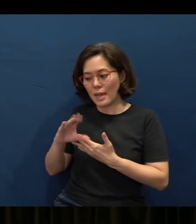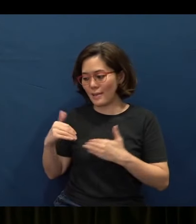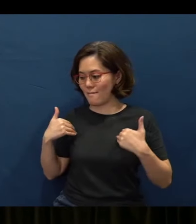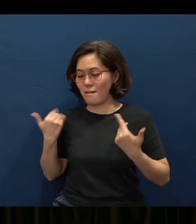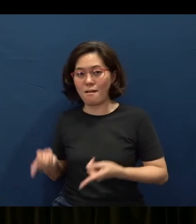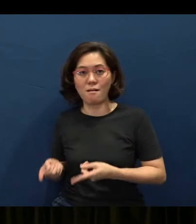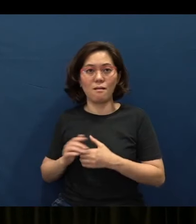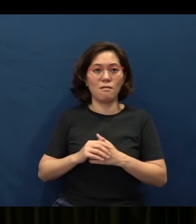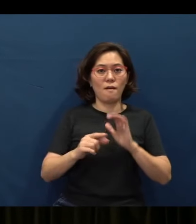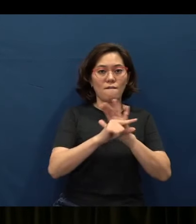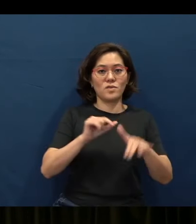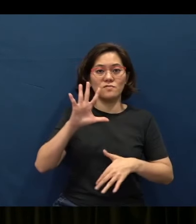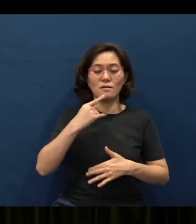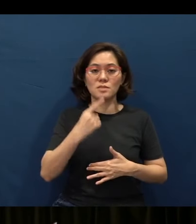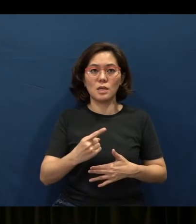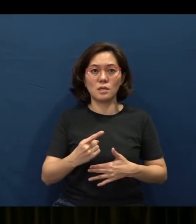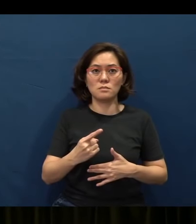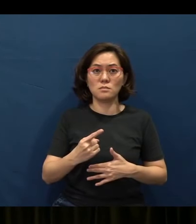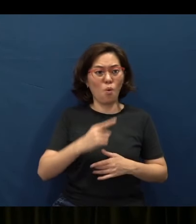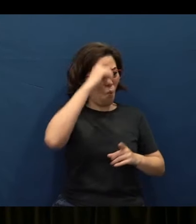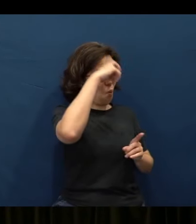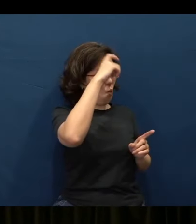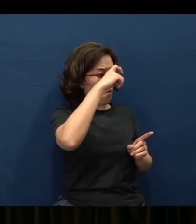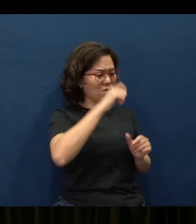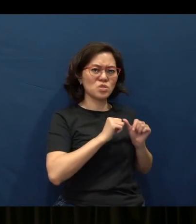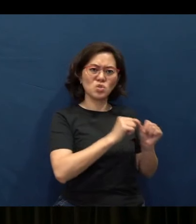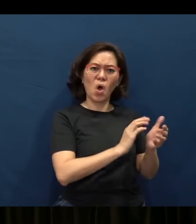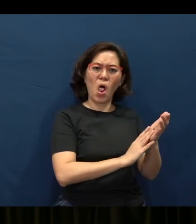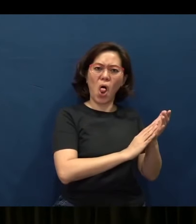And then verse 5 tells us that even the wise can continue to learn from it,